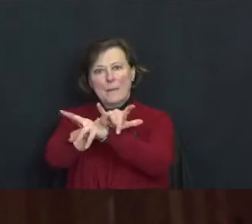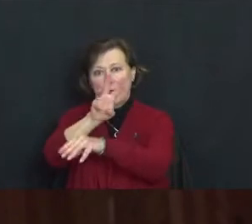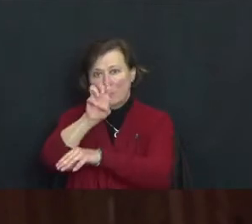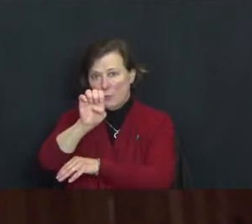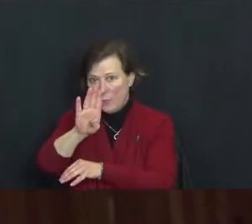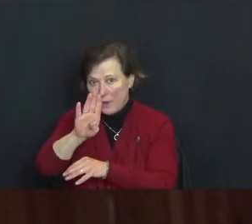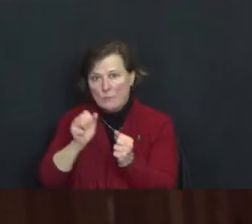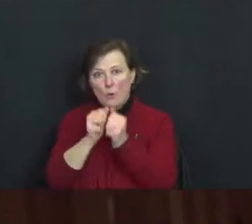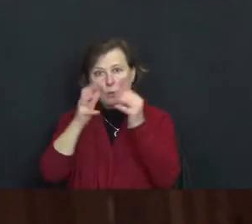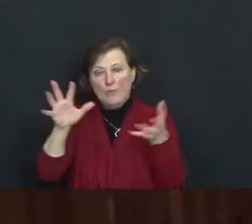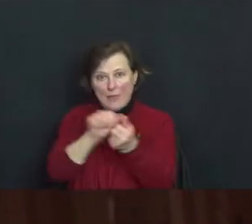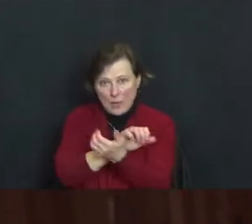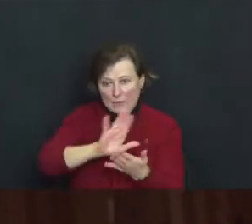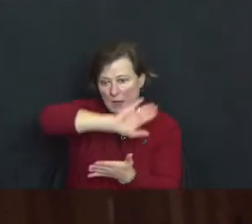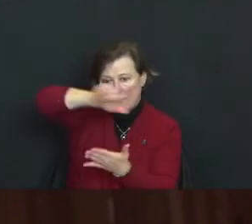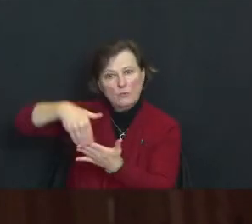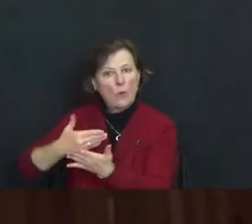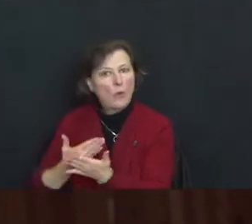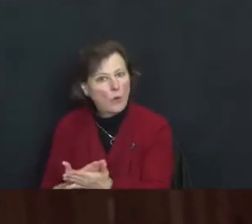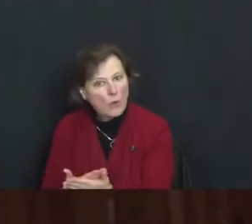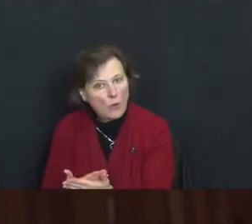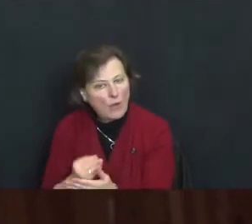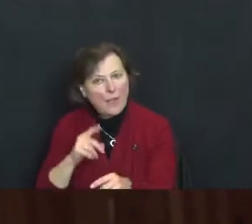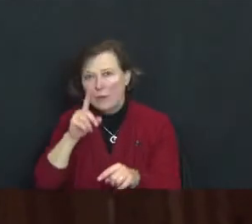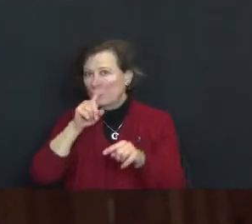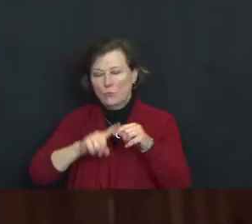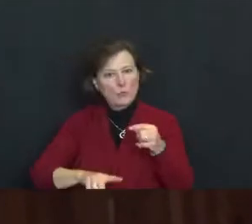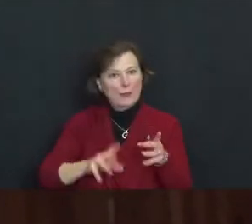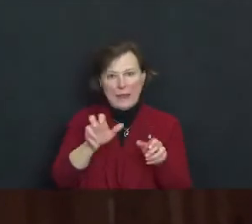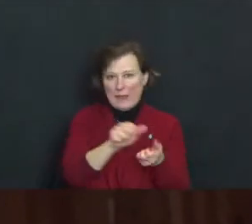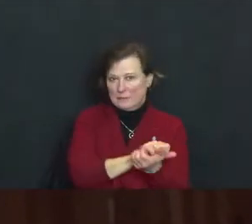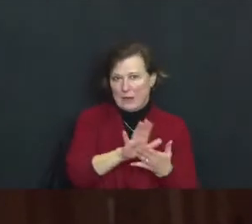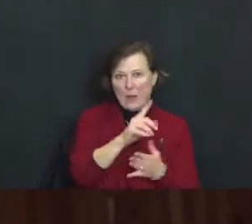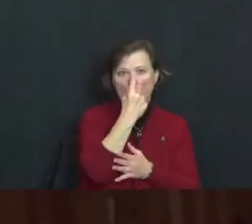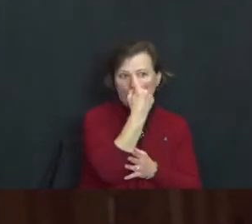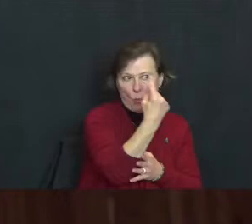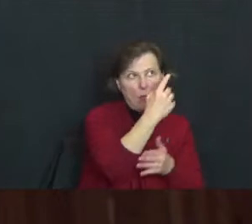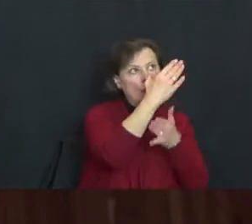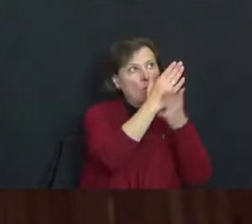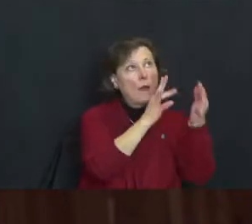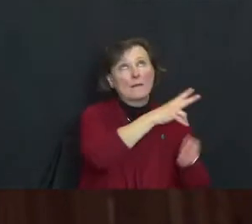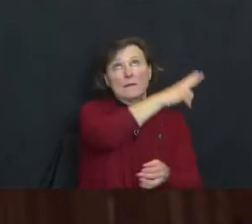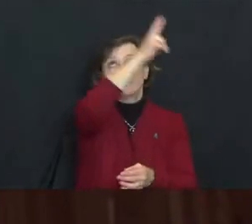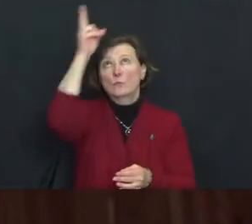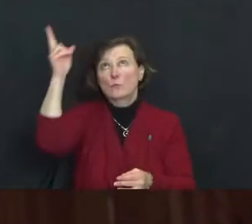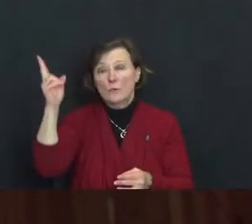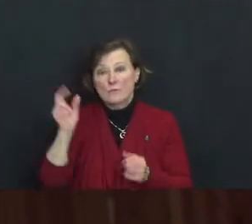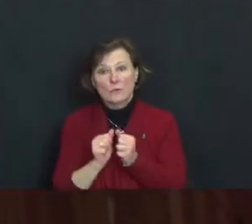damage one strand of the web that is the universe without injuring all others in it, whether